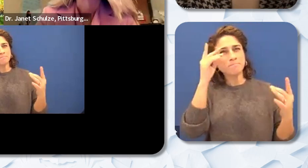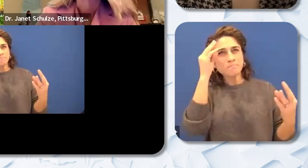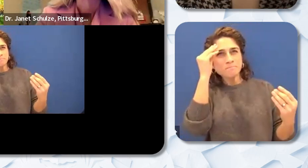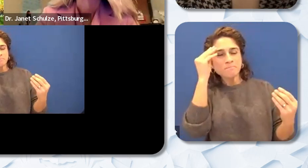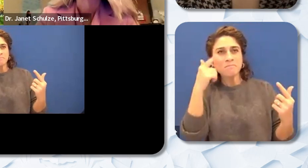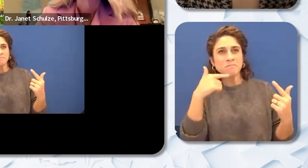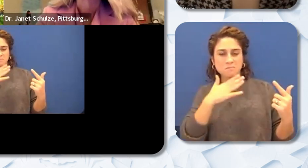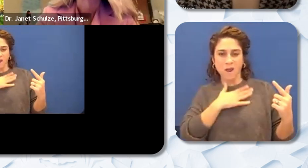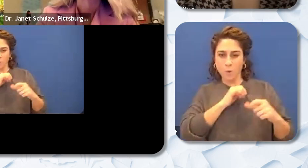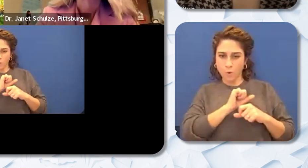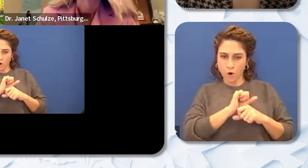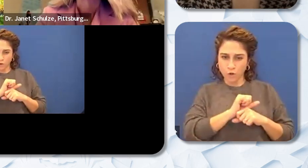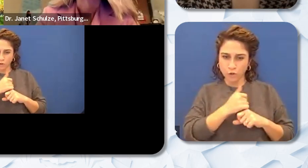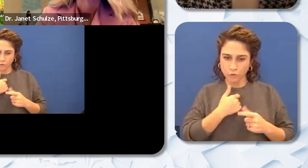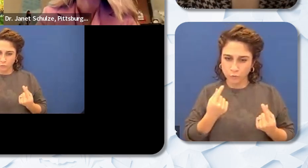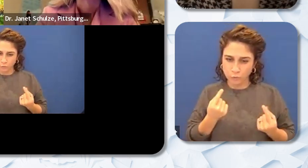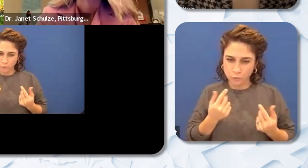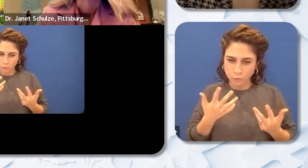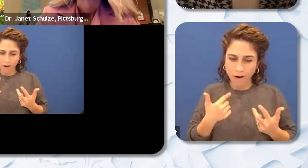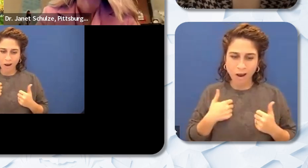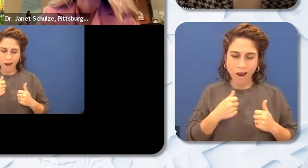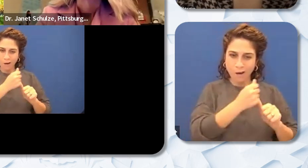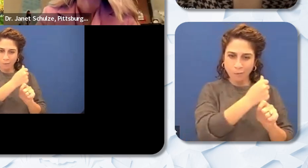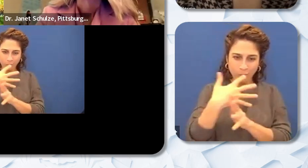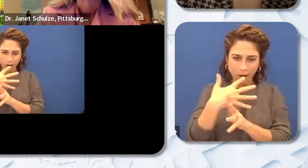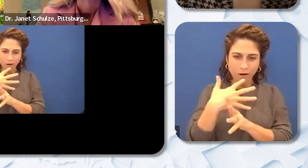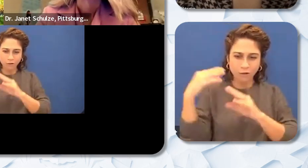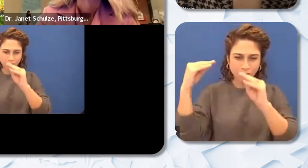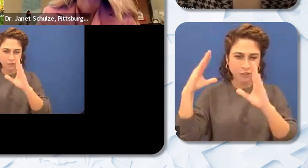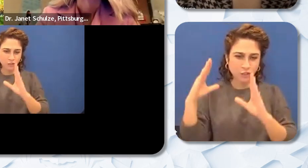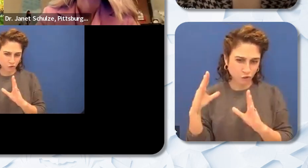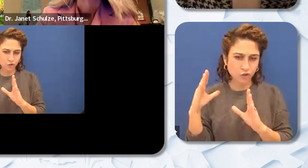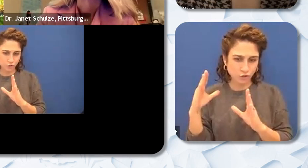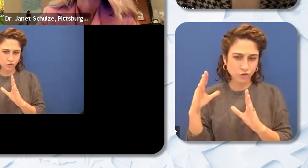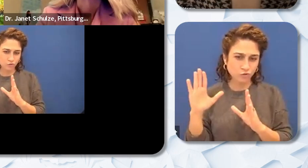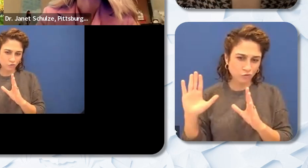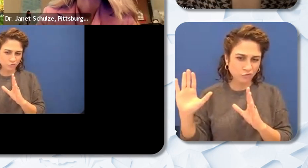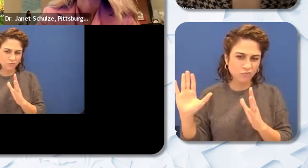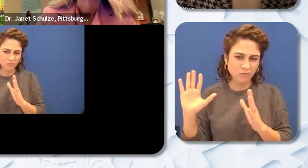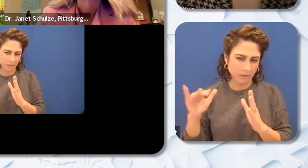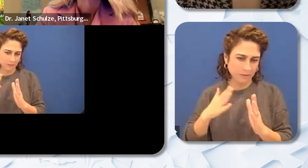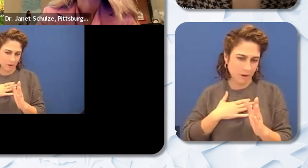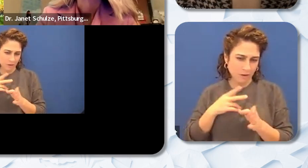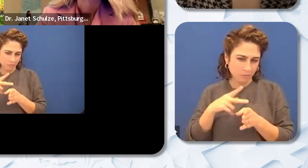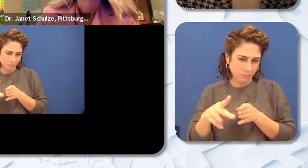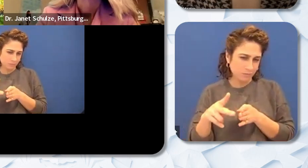That's the main focus of my position. And I have to say that as I do this work what I'm